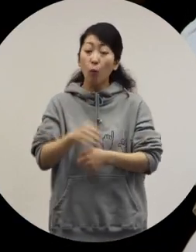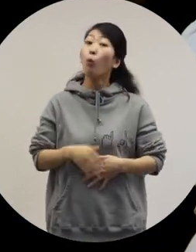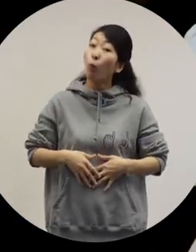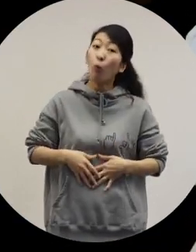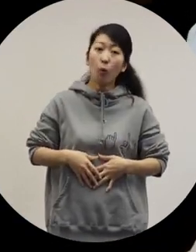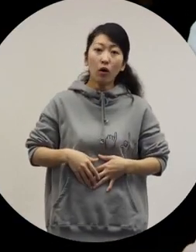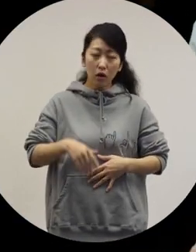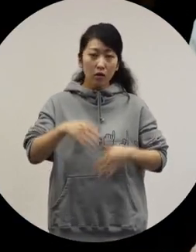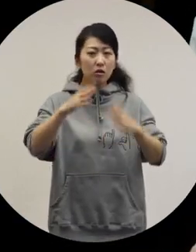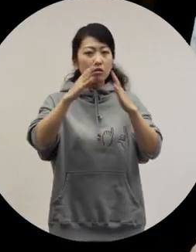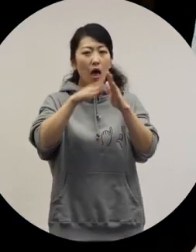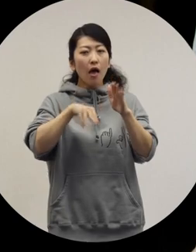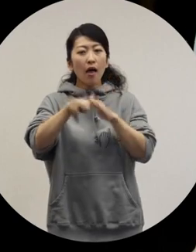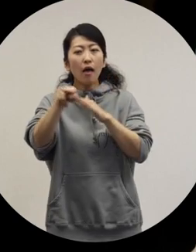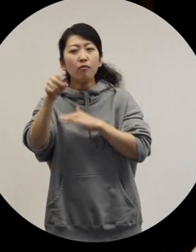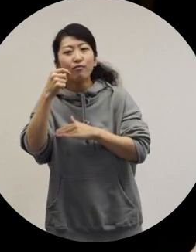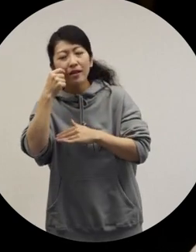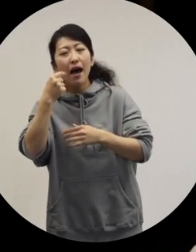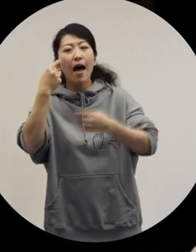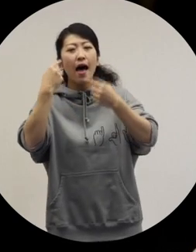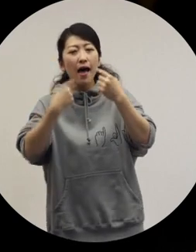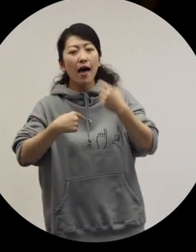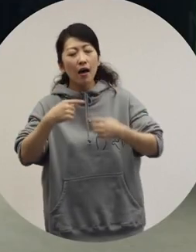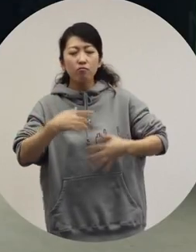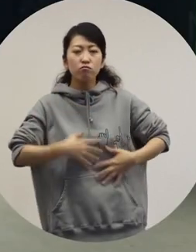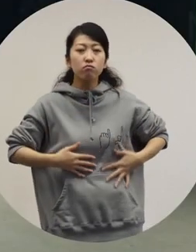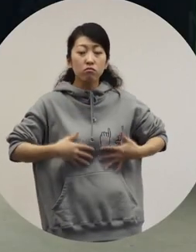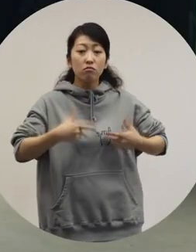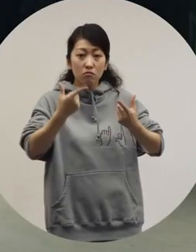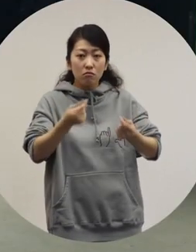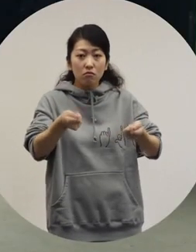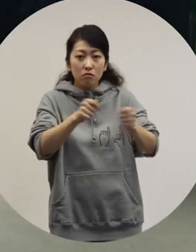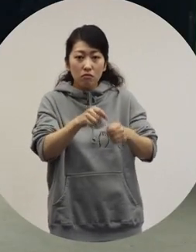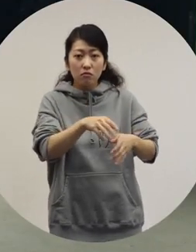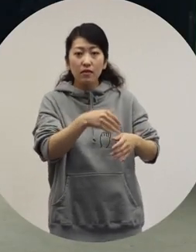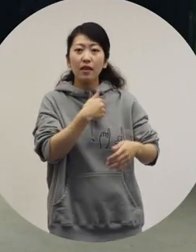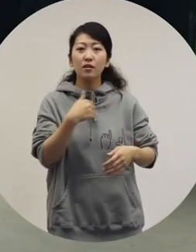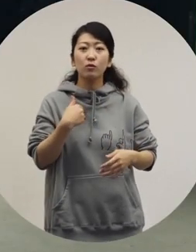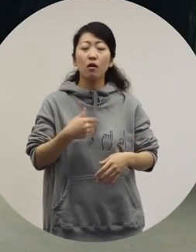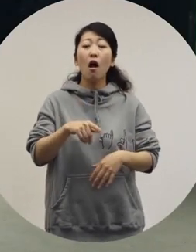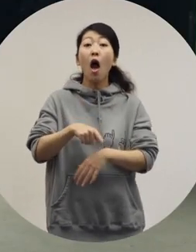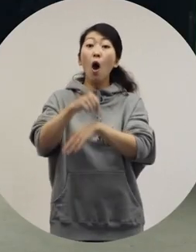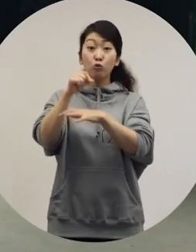[Shin] Even when it is hard for you to go out, you can take care of it. [Ryuchell] It's easy. -[Shin] Right.